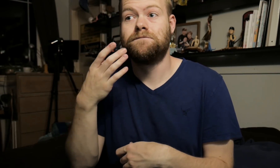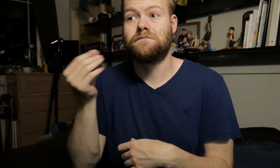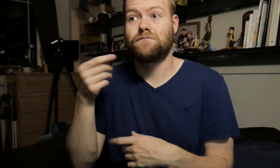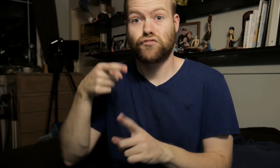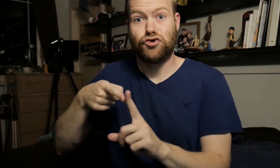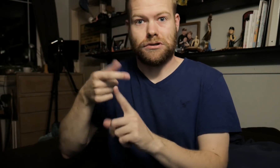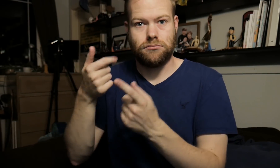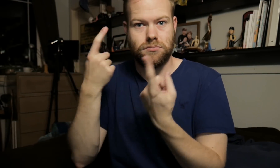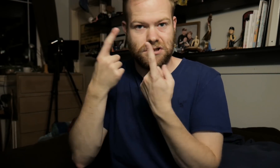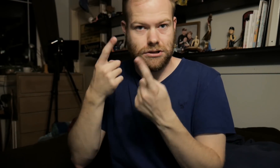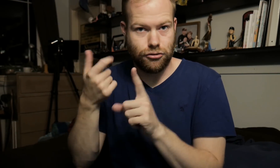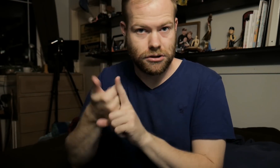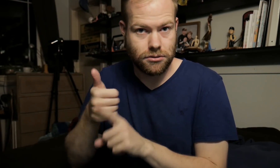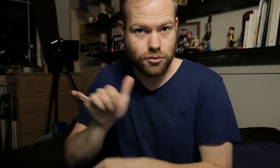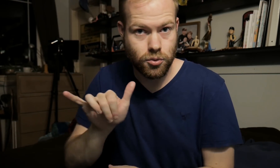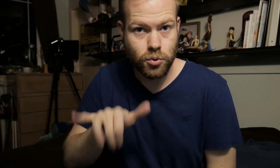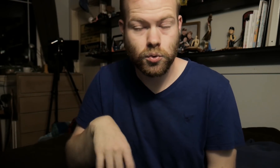And she is considering it herself too.